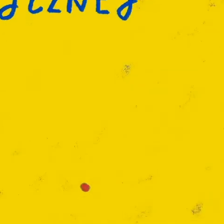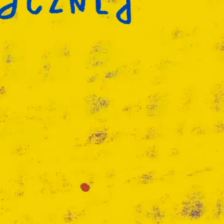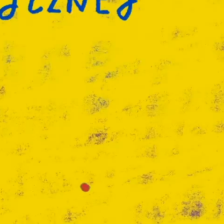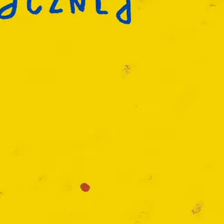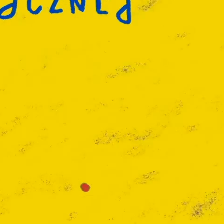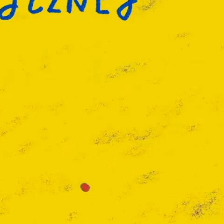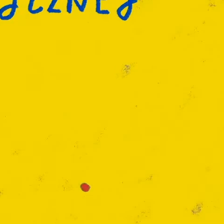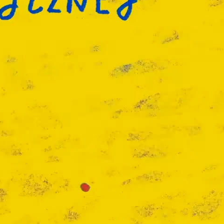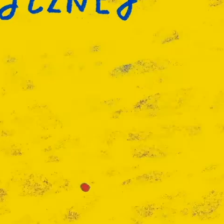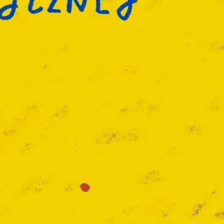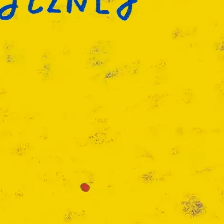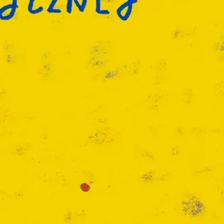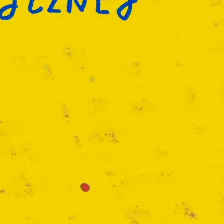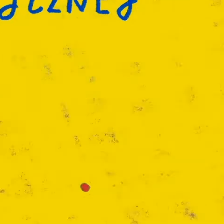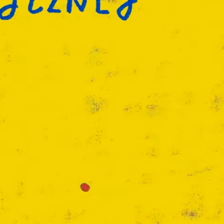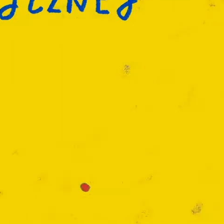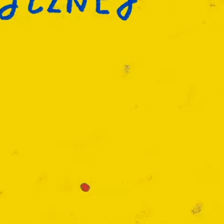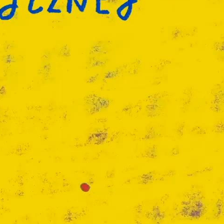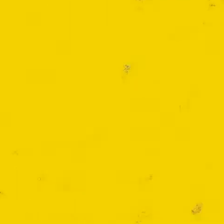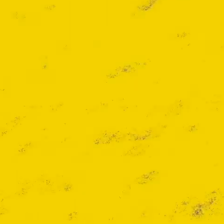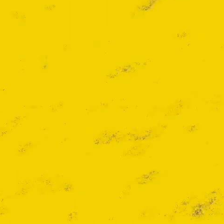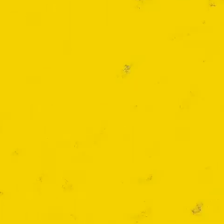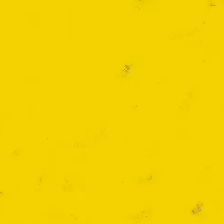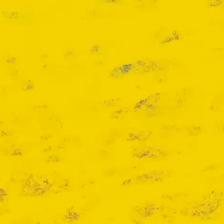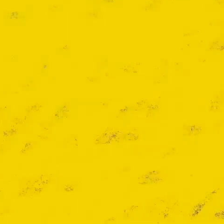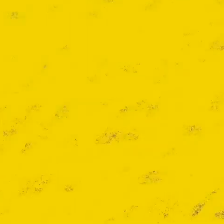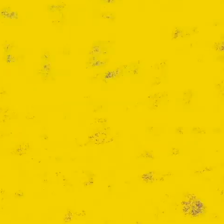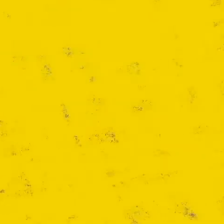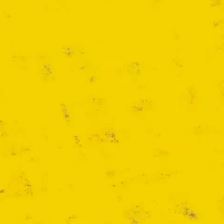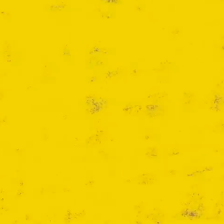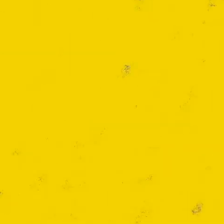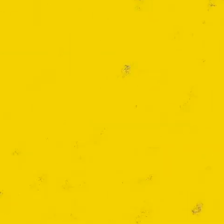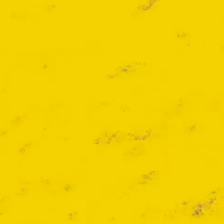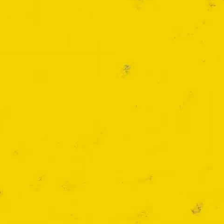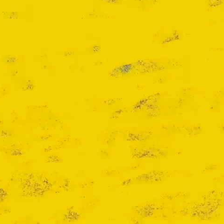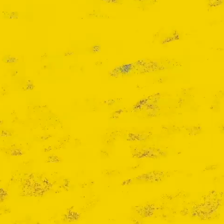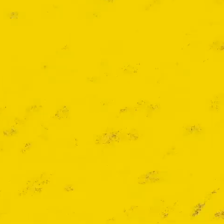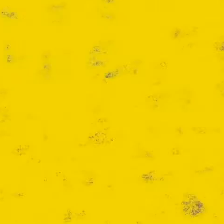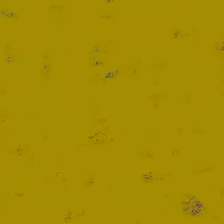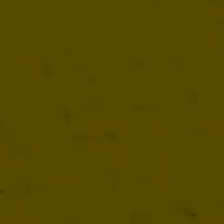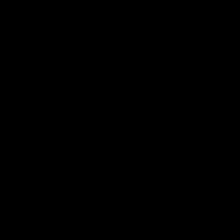The Puppet part 3